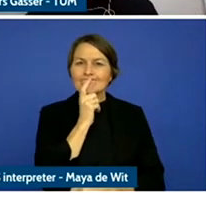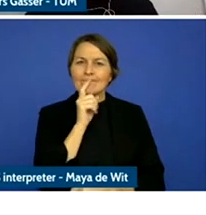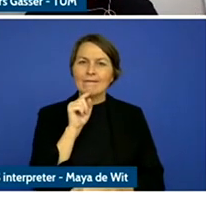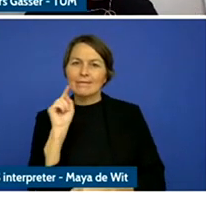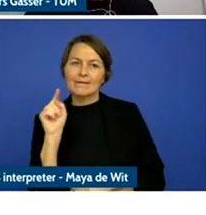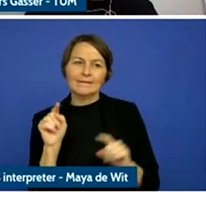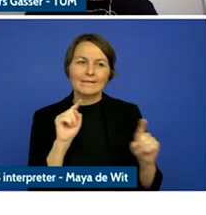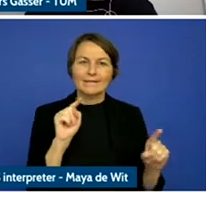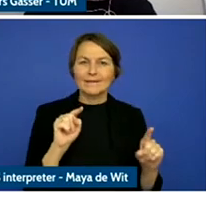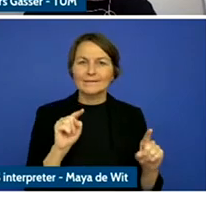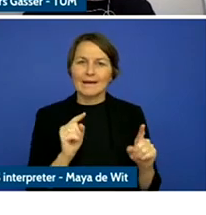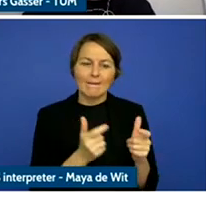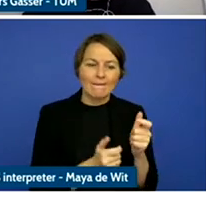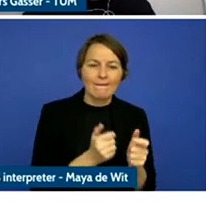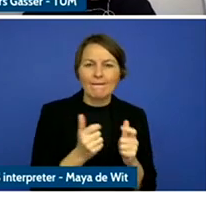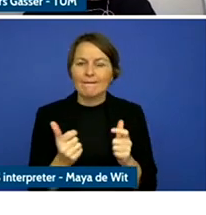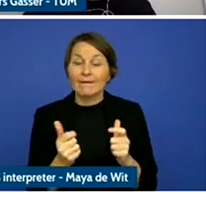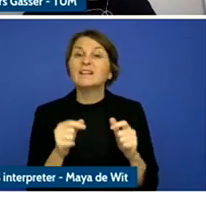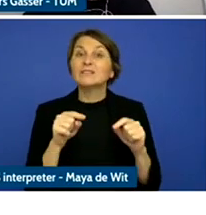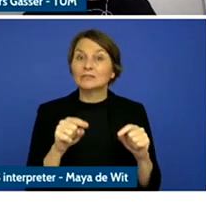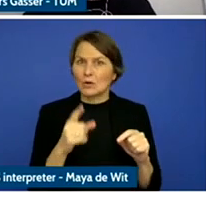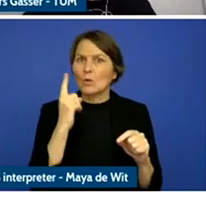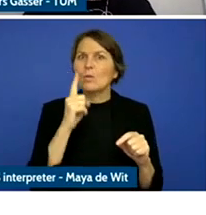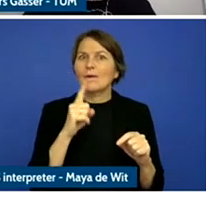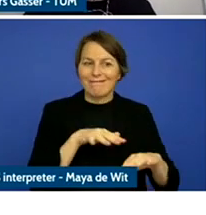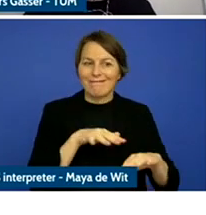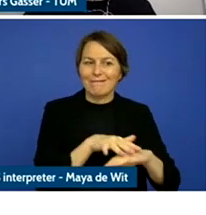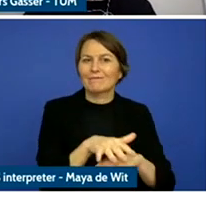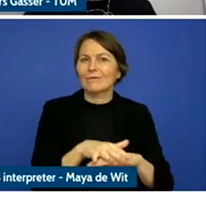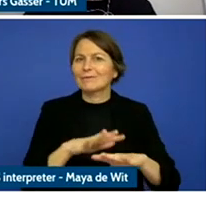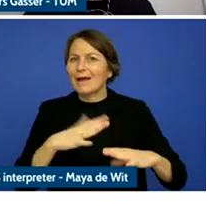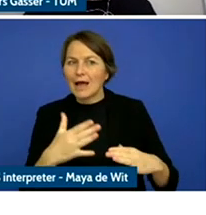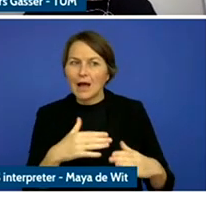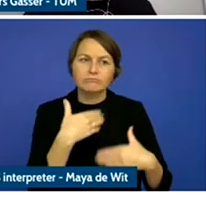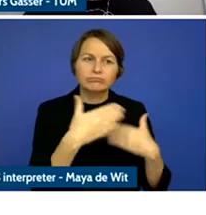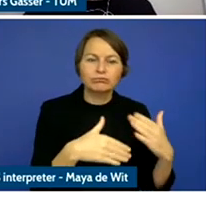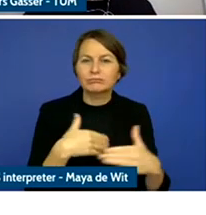that we will talk more about throughout the day as well as the user duties that --